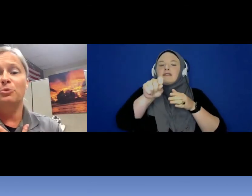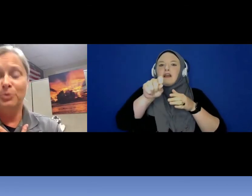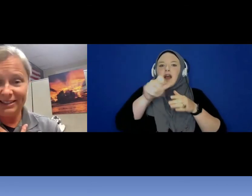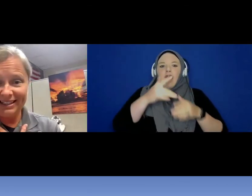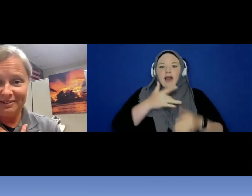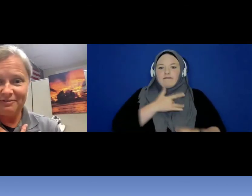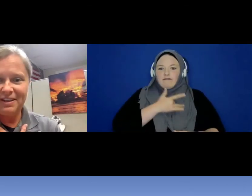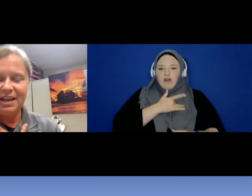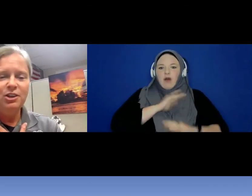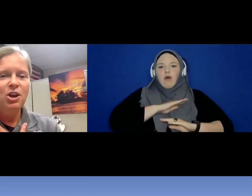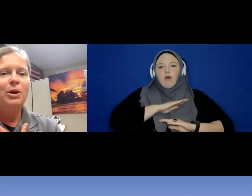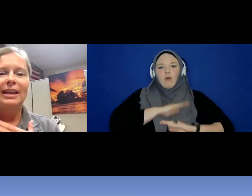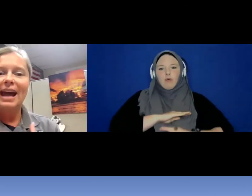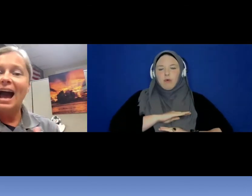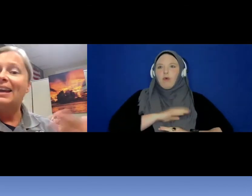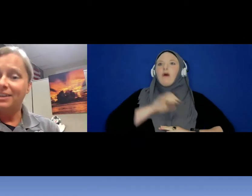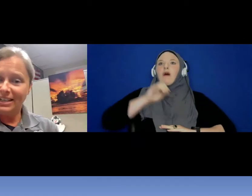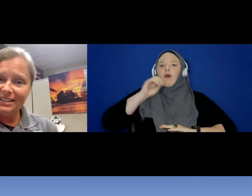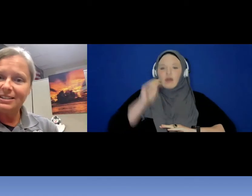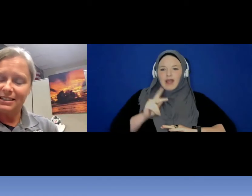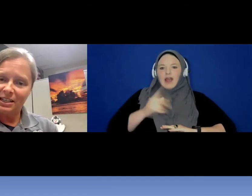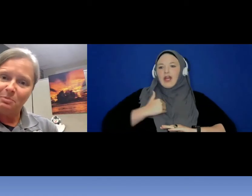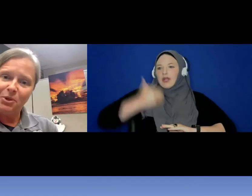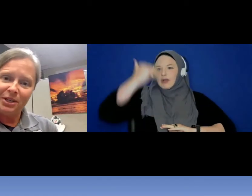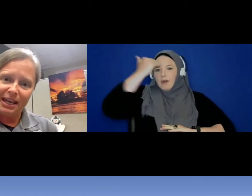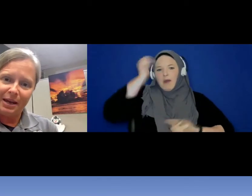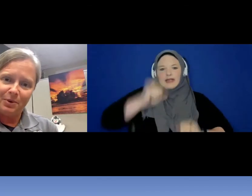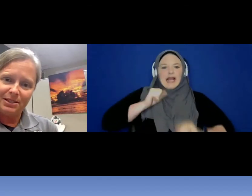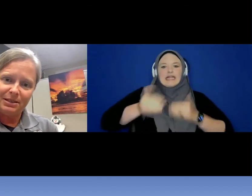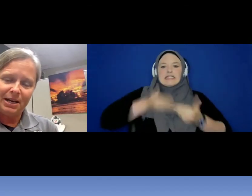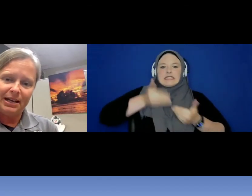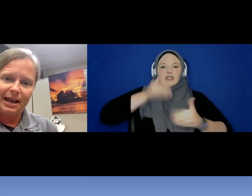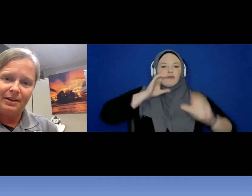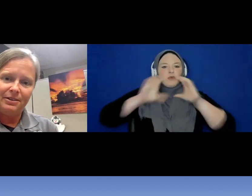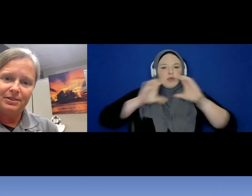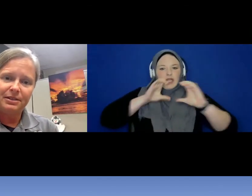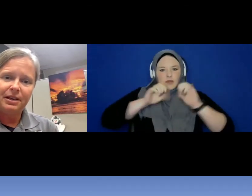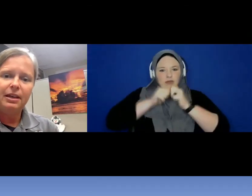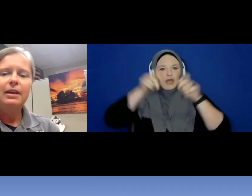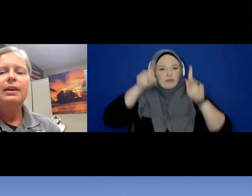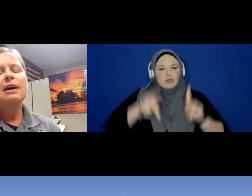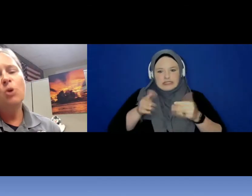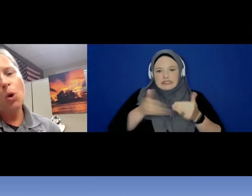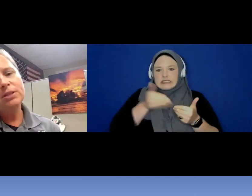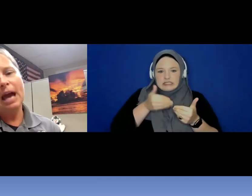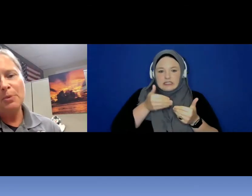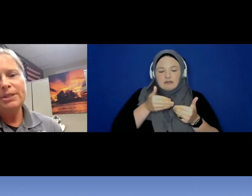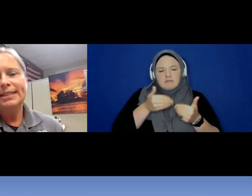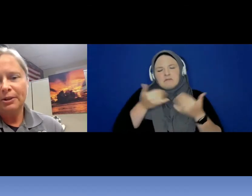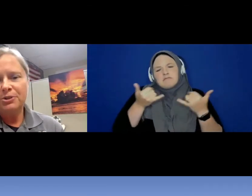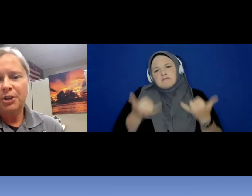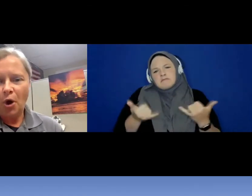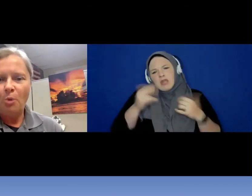relief knowing that I could easily communicate with somebody else. Now, of course that was years ago